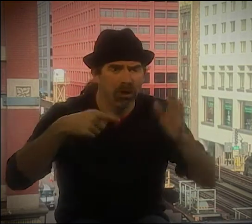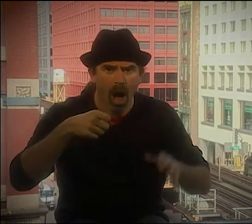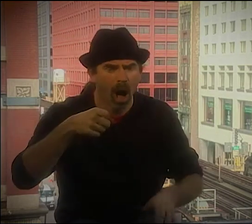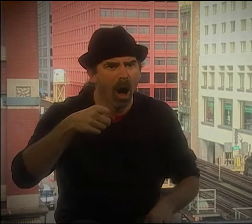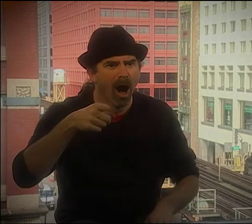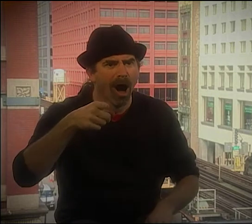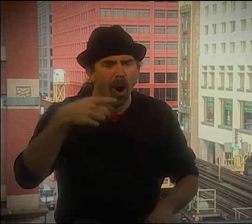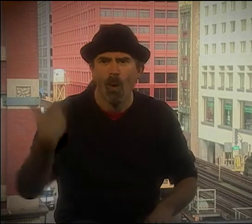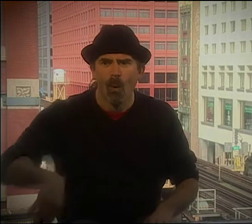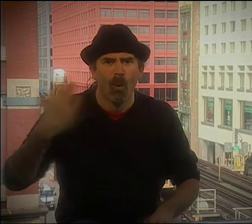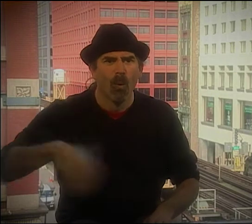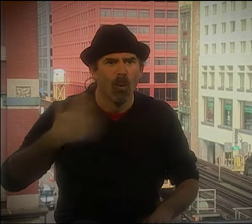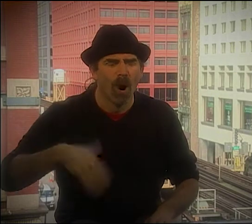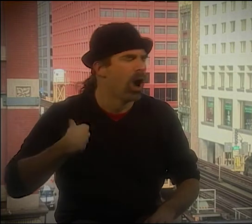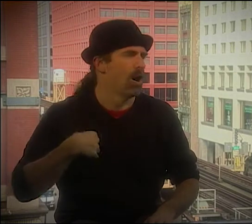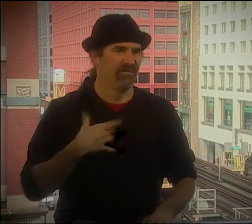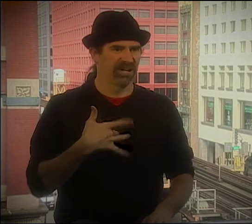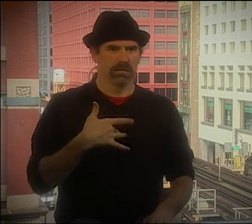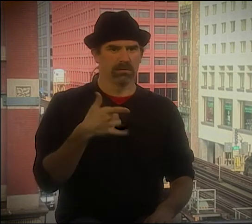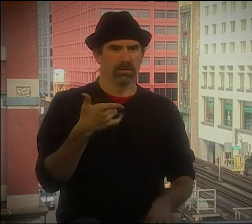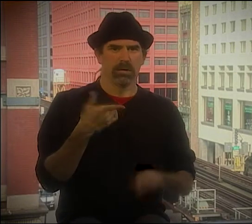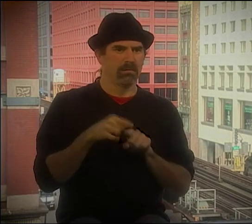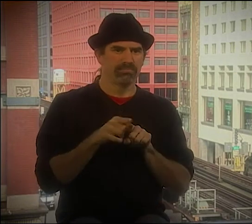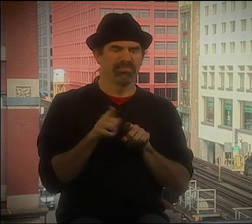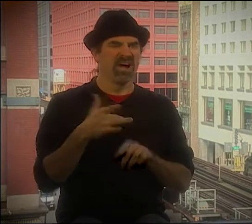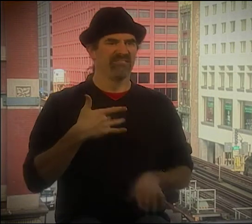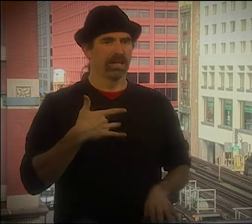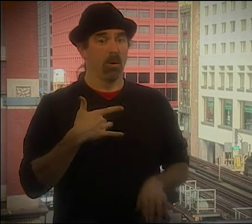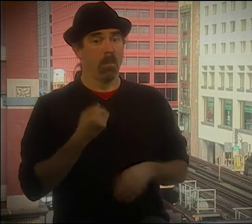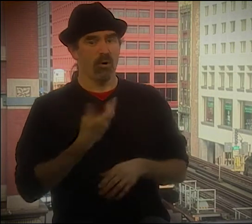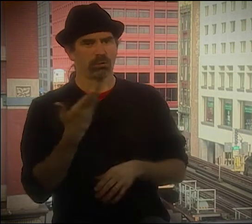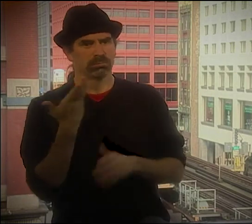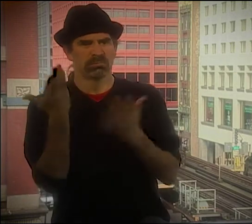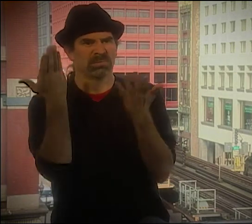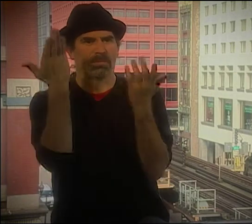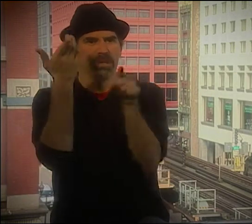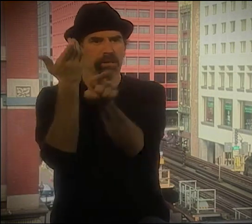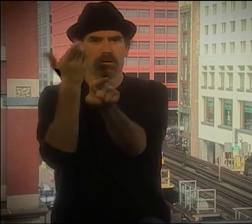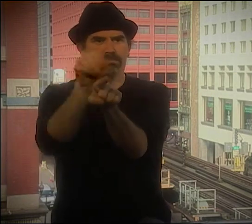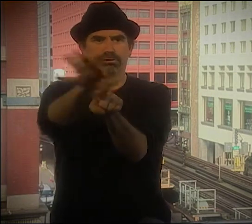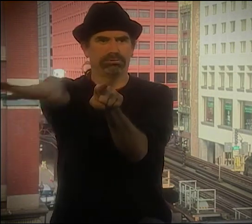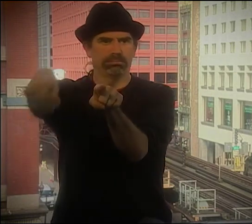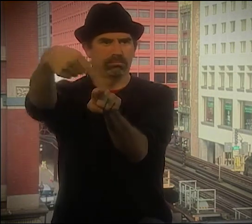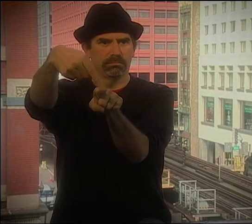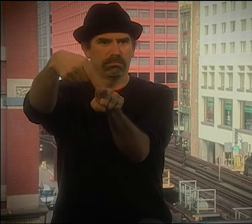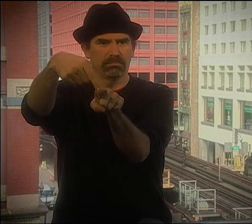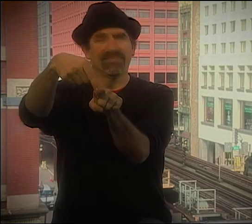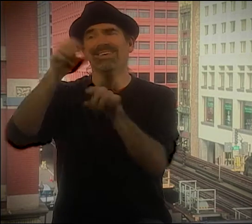AND THAT KINDA MADE SIGNS FROZEN AND MORE FORMULAIC. BUT NOW WITH VLOGS AND THE ABILITY TO EVERYBODY HAVING